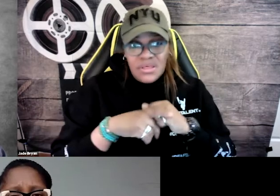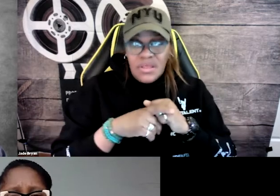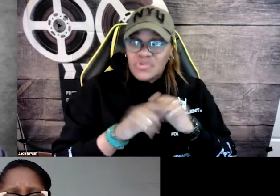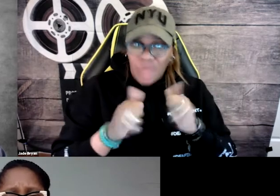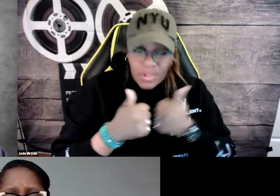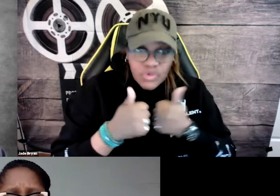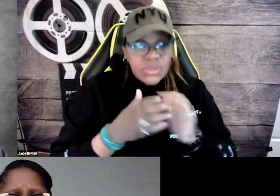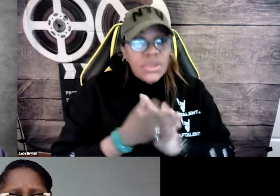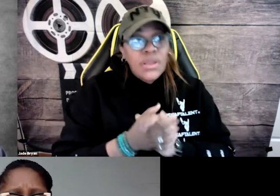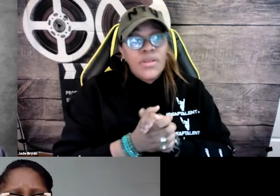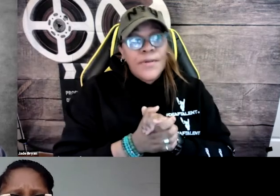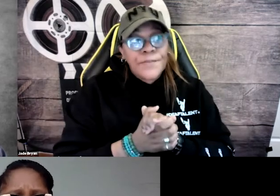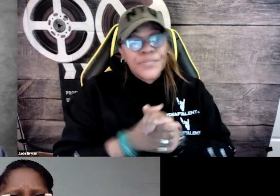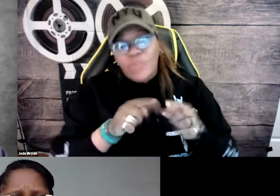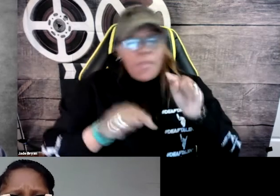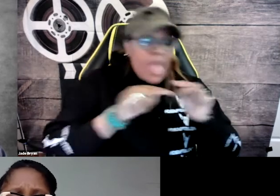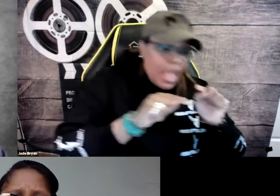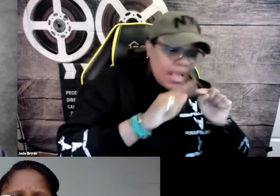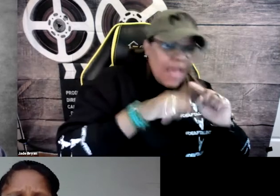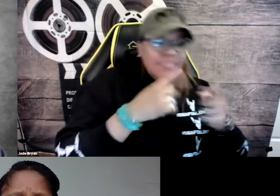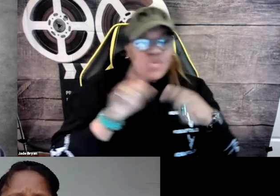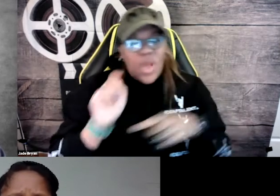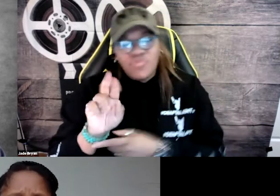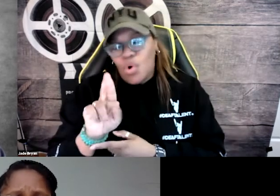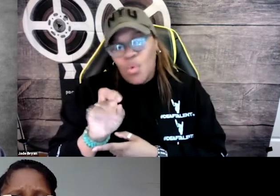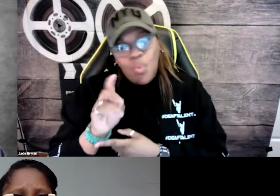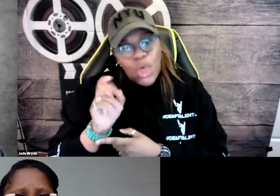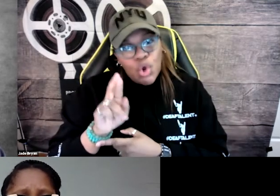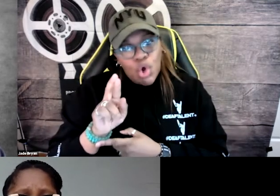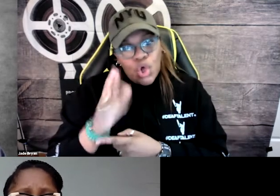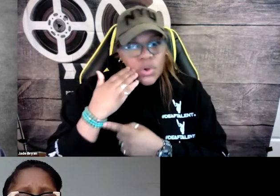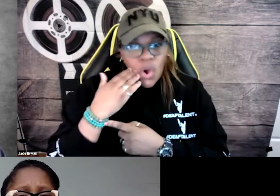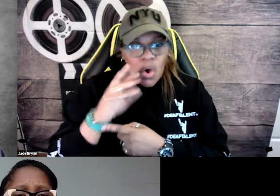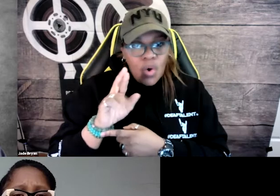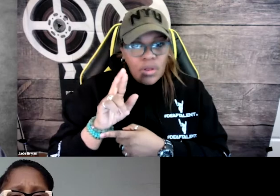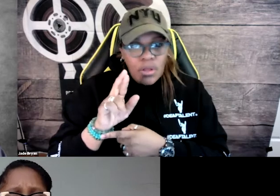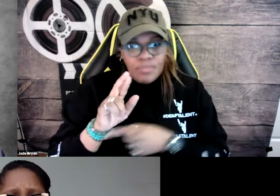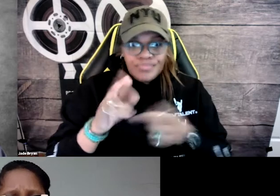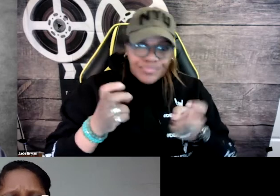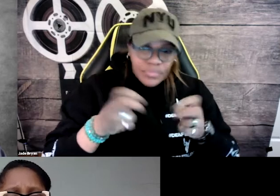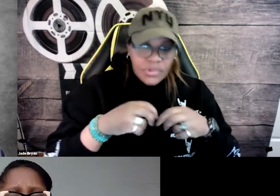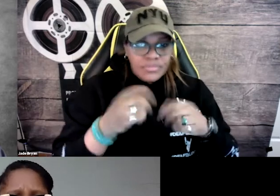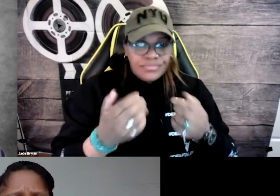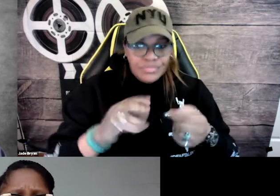We have to have a very detailed, exact process. It's a challenging process. We have the recorder.